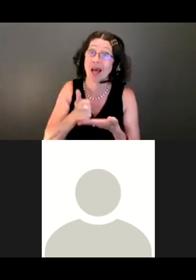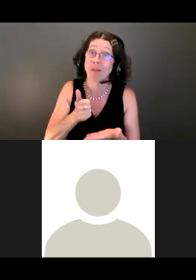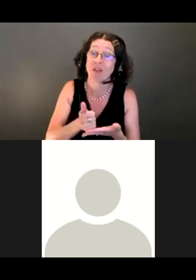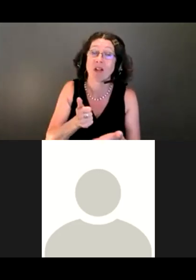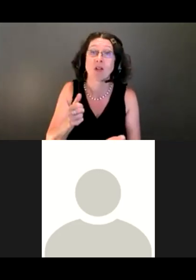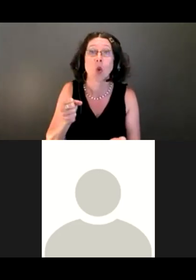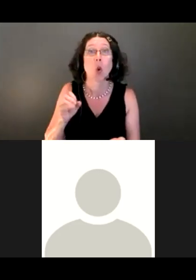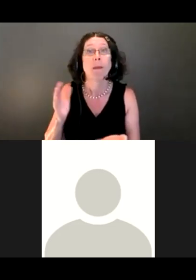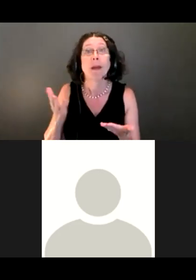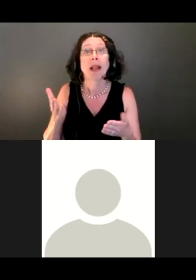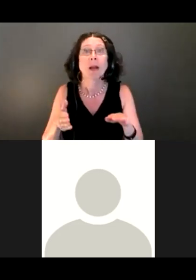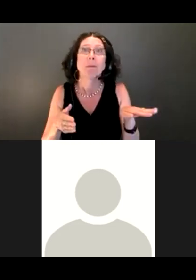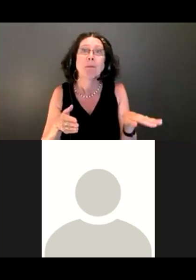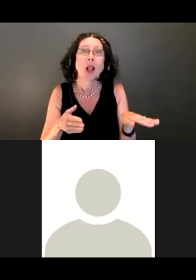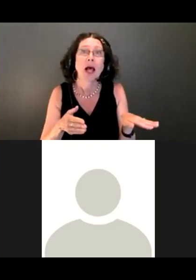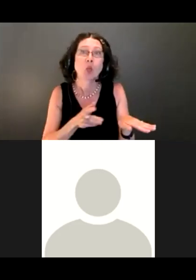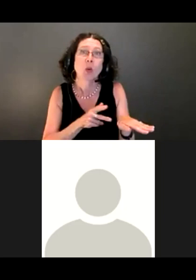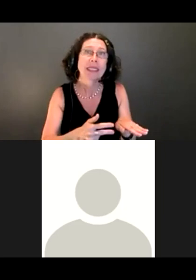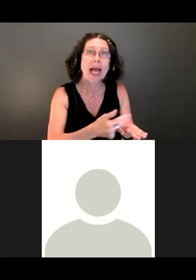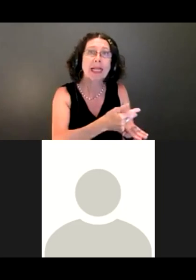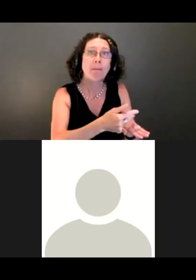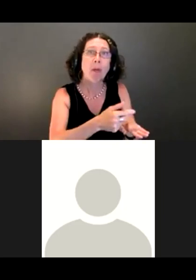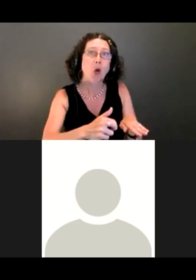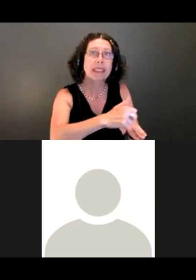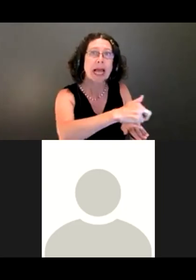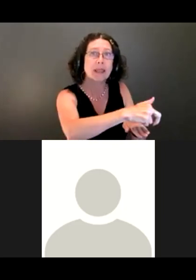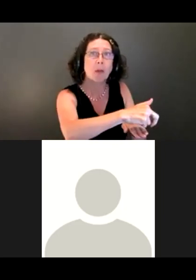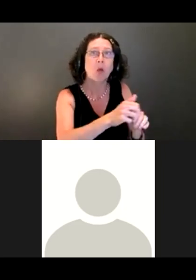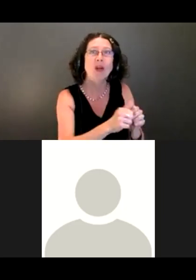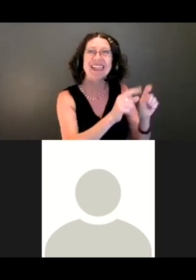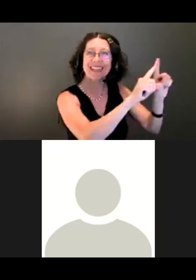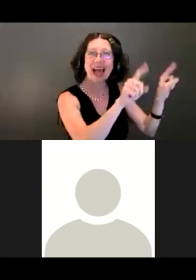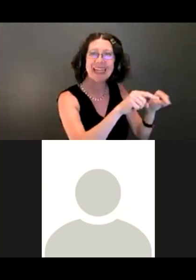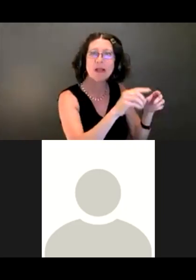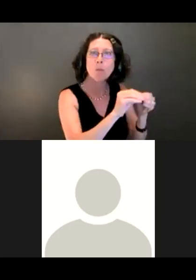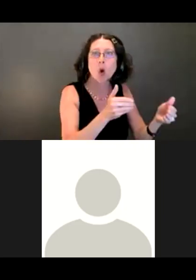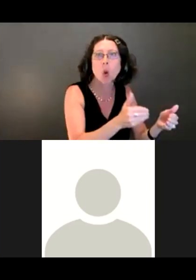pull-outs with some signage further down that may Shelp to augment the experience.